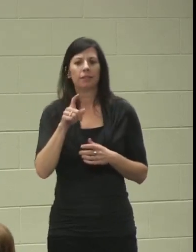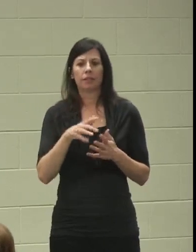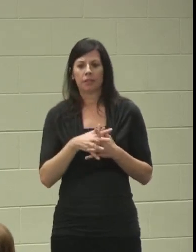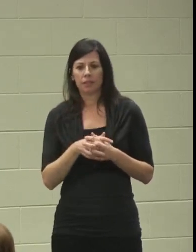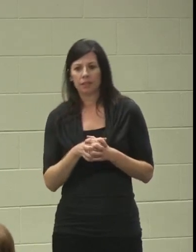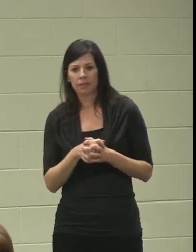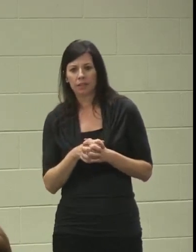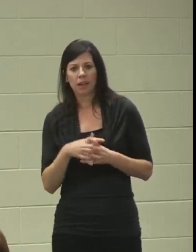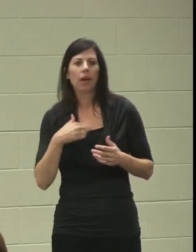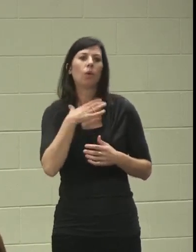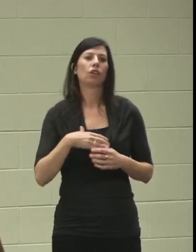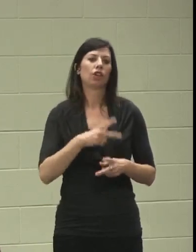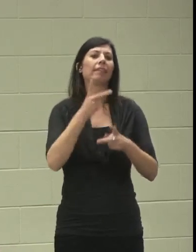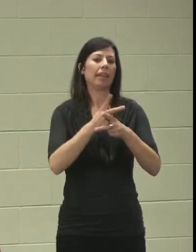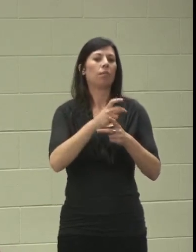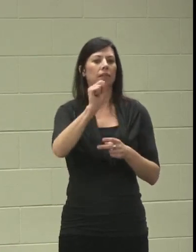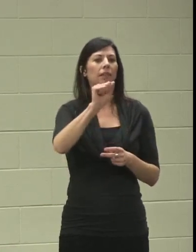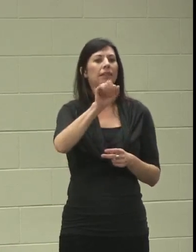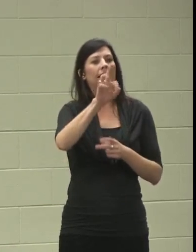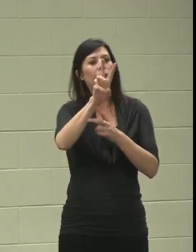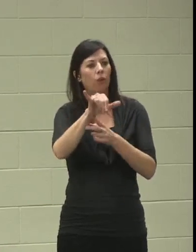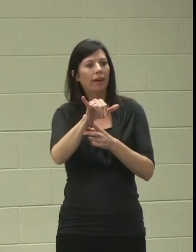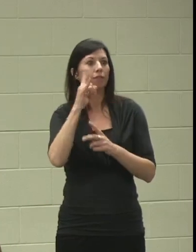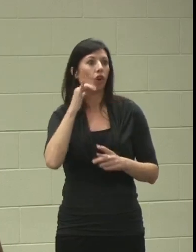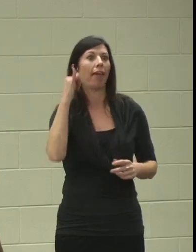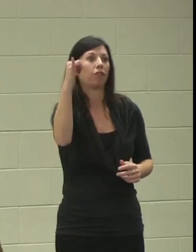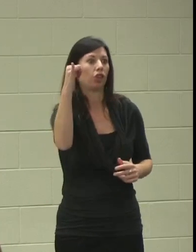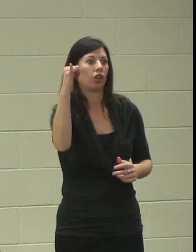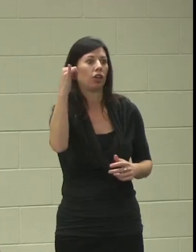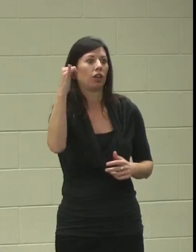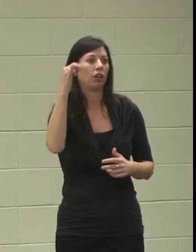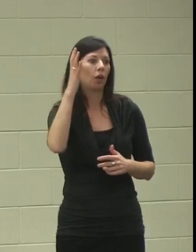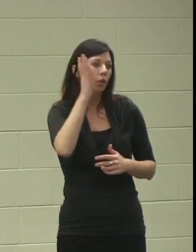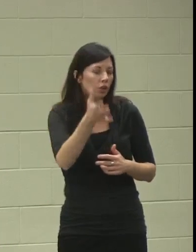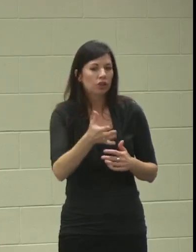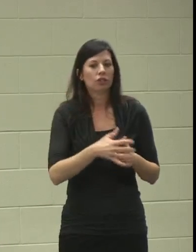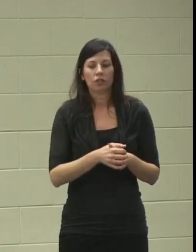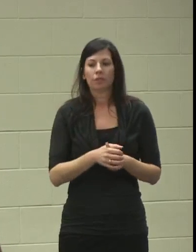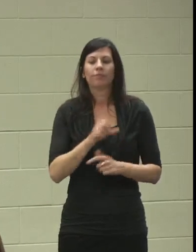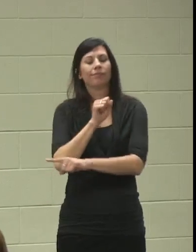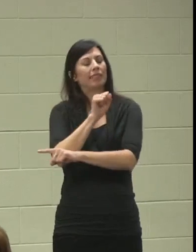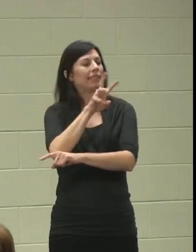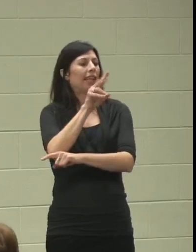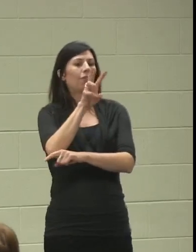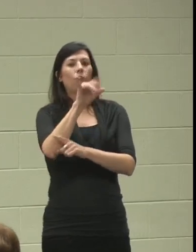and kept that job forever." Safeway was a really great opportunity.